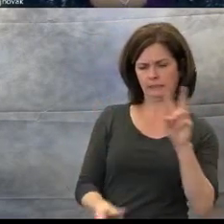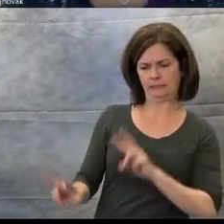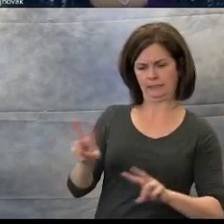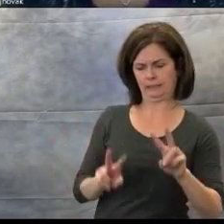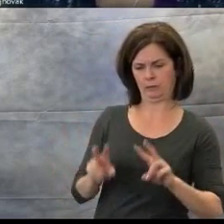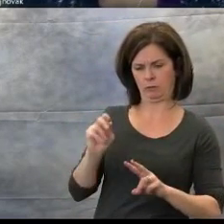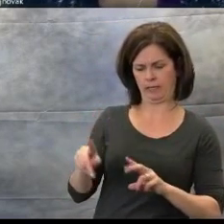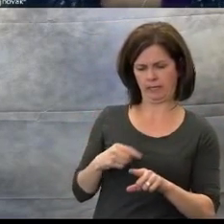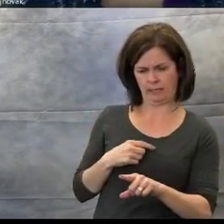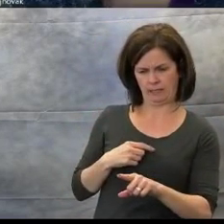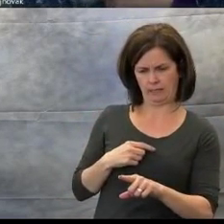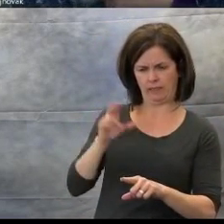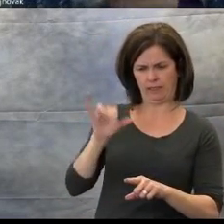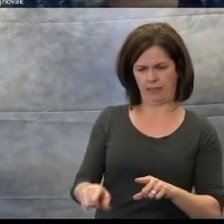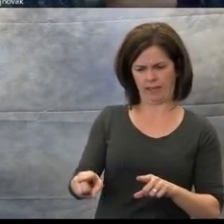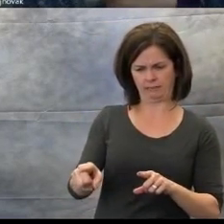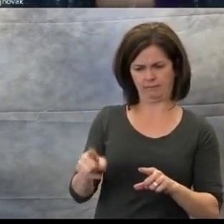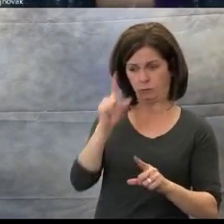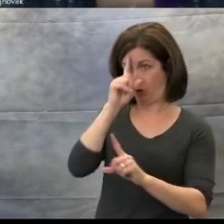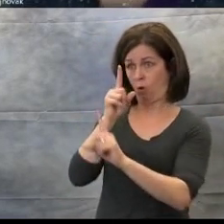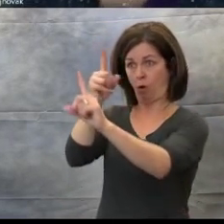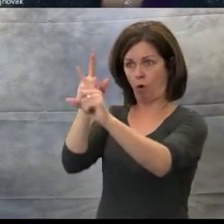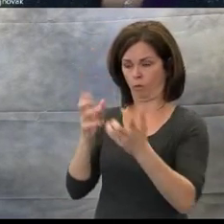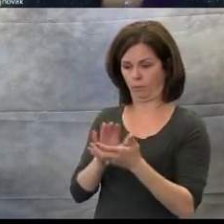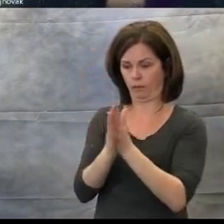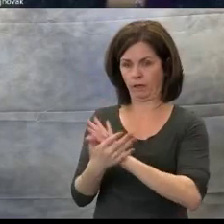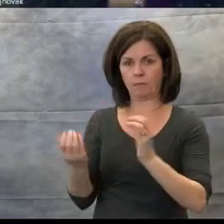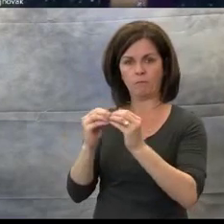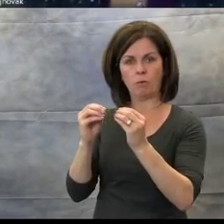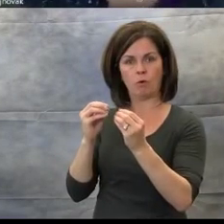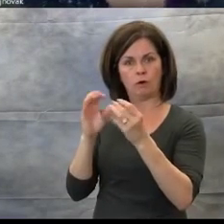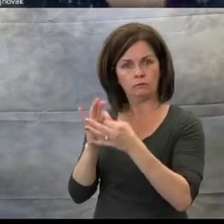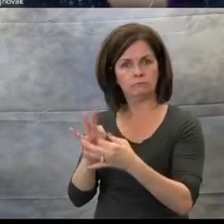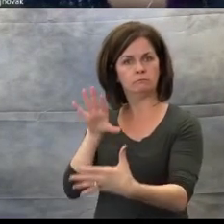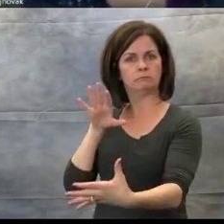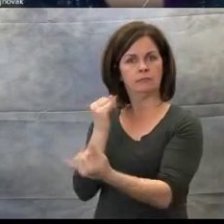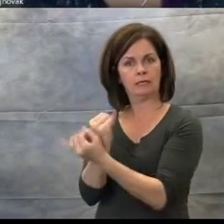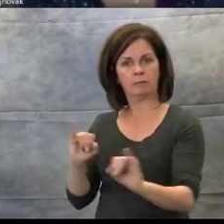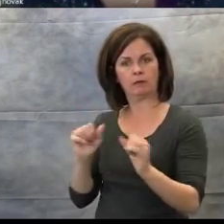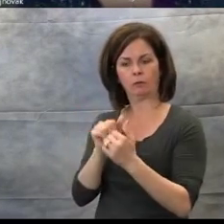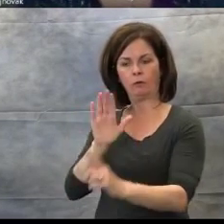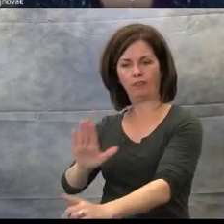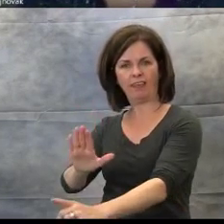in his or her hobby?" For example, if they participate in a high school band,